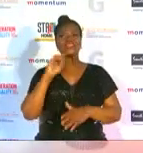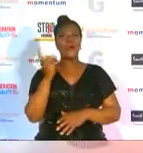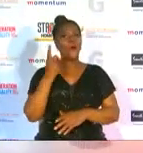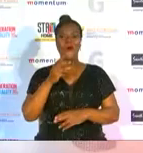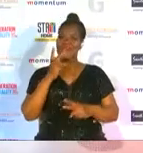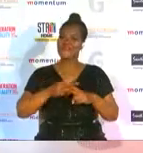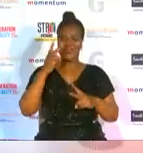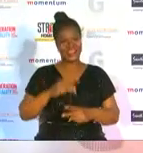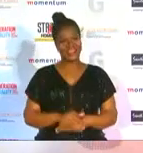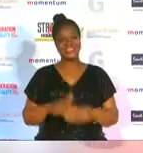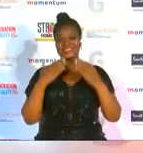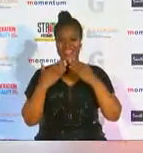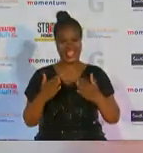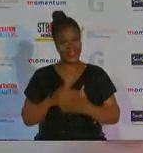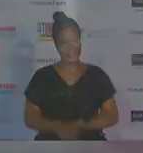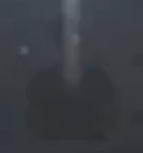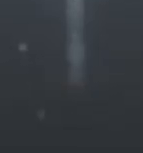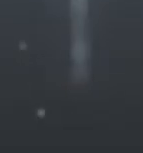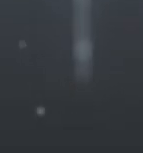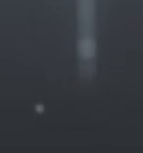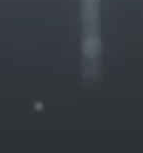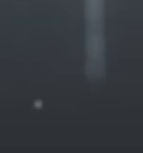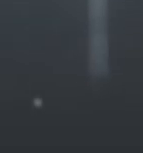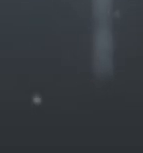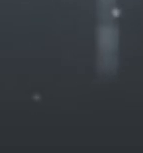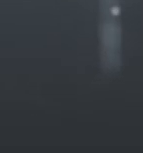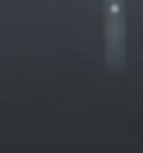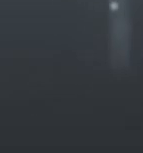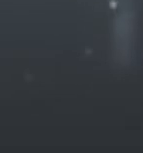thank you so much